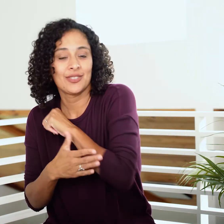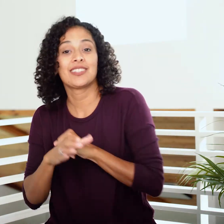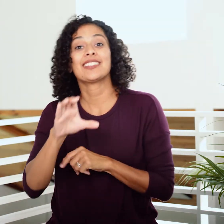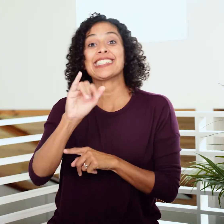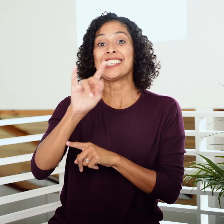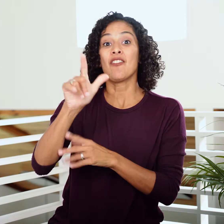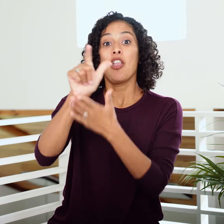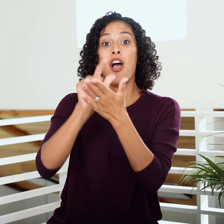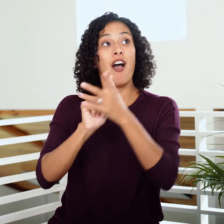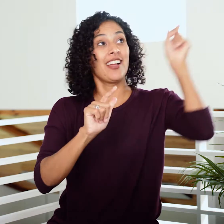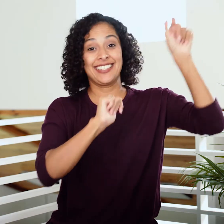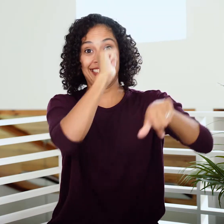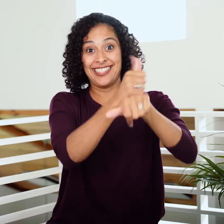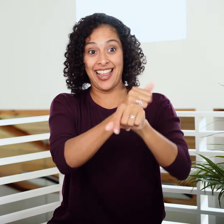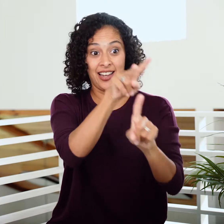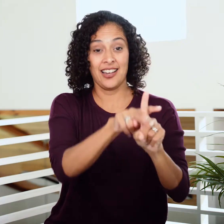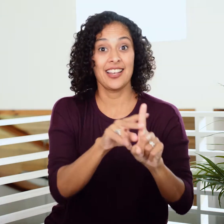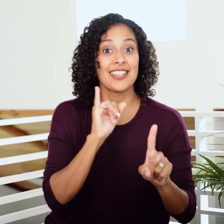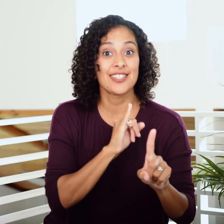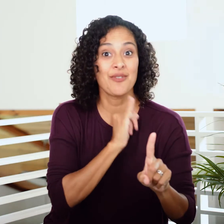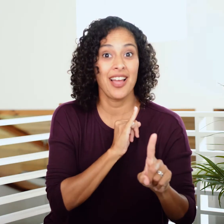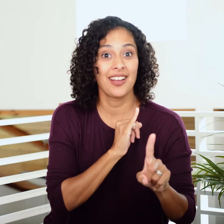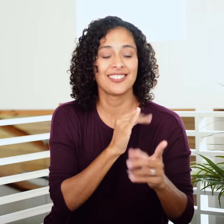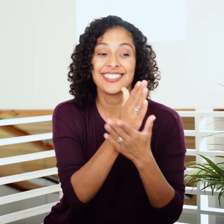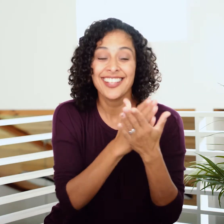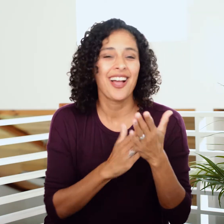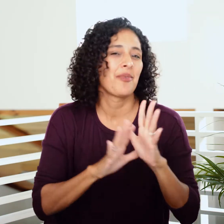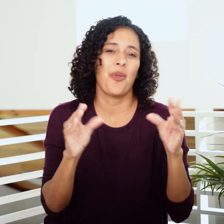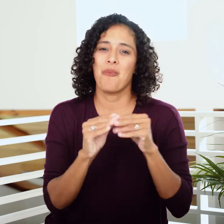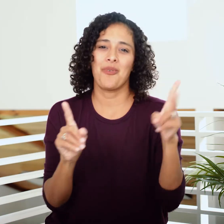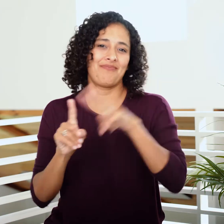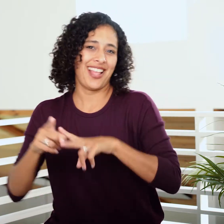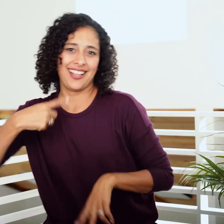so the civil laws He set out for Israel as a nation no longer apply;